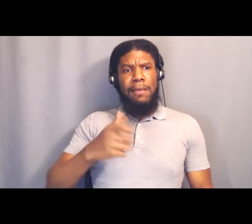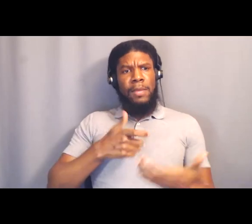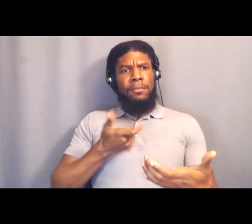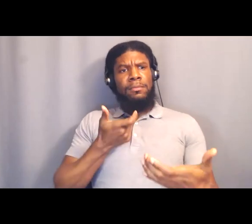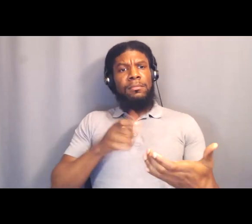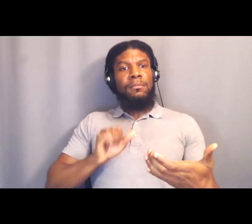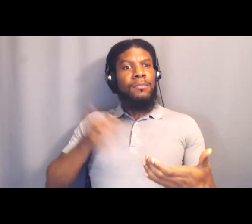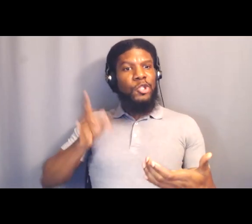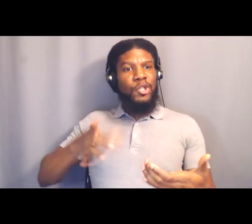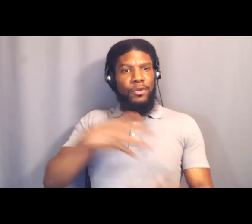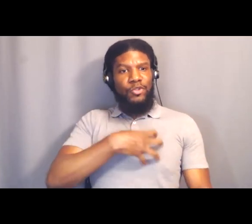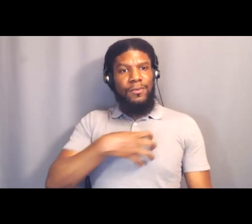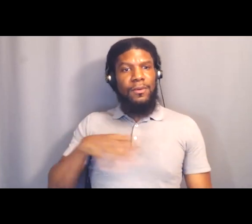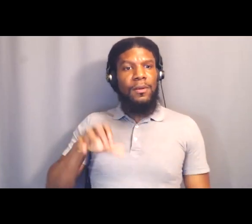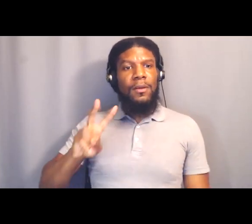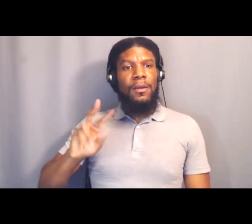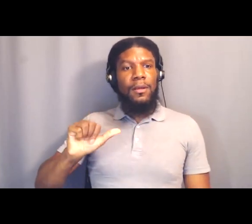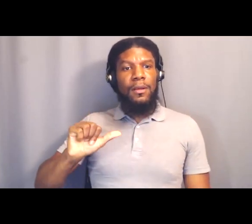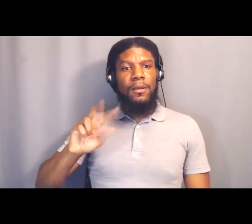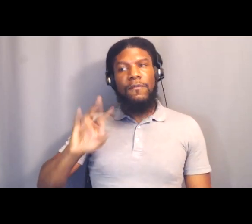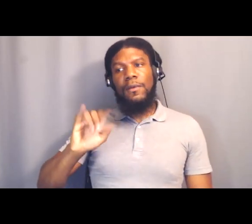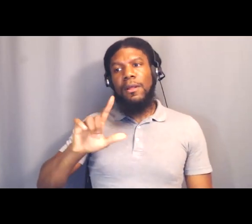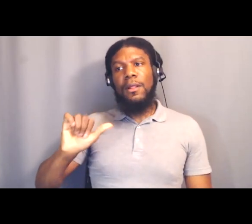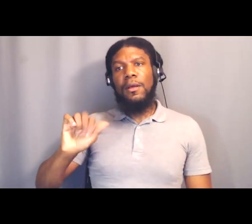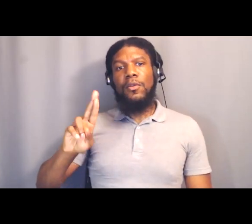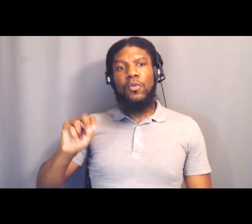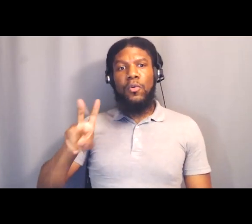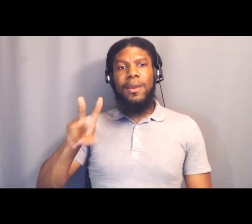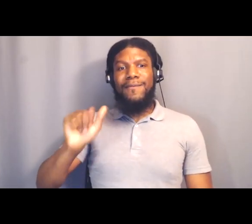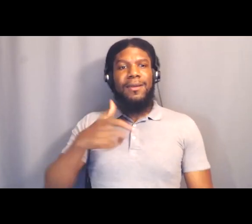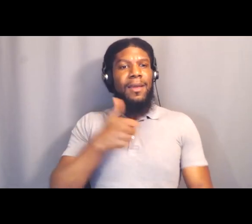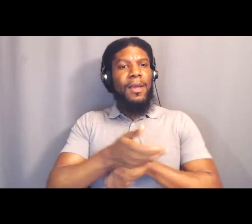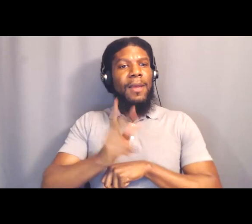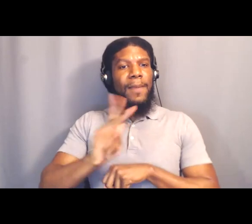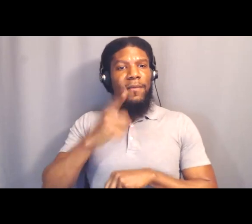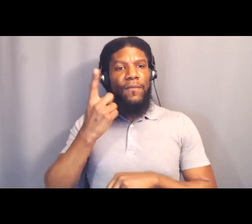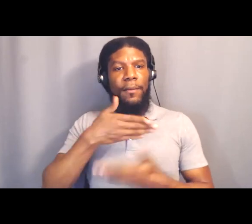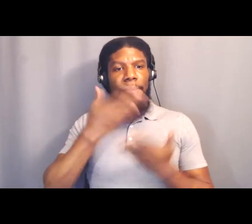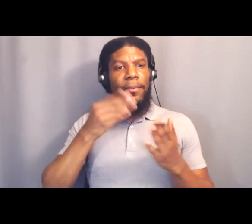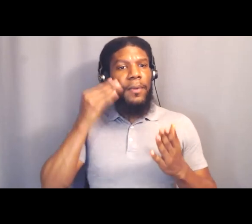blame unhoused people for being unhoused. And actually saying things like,